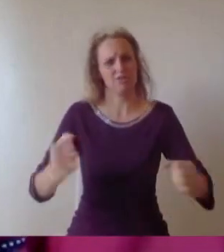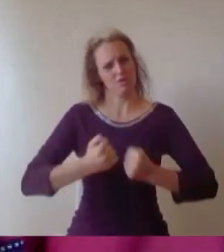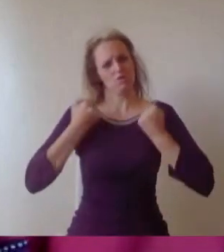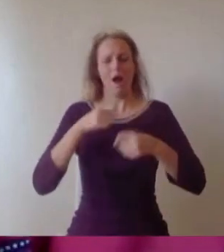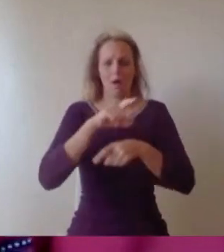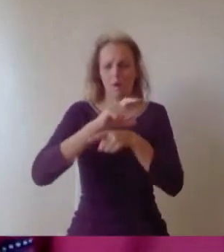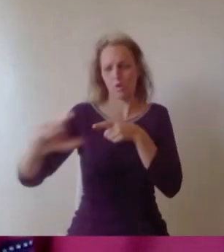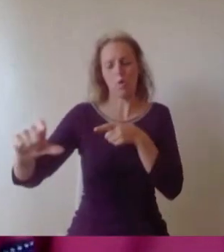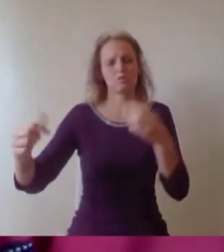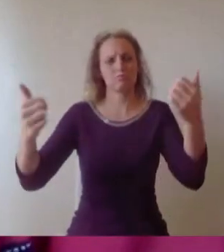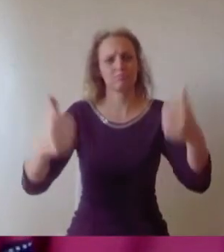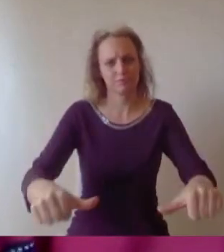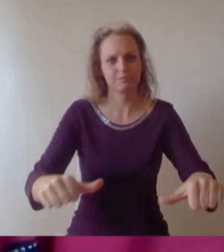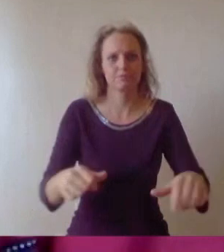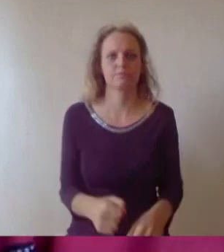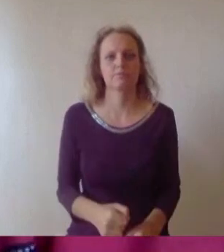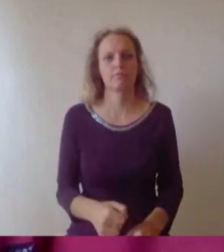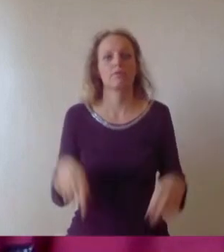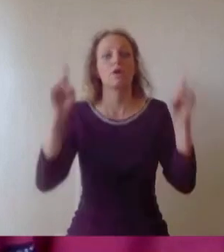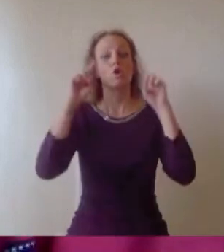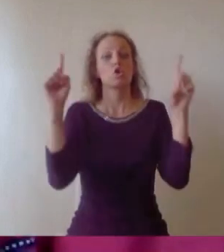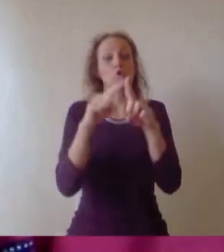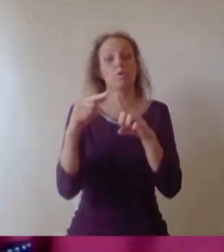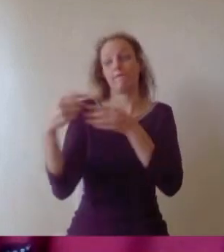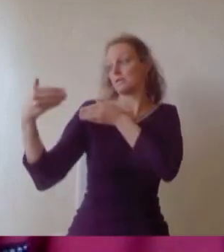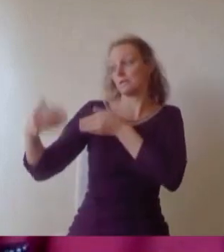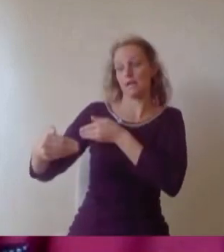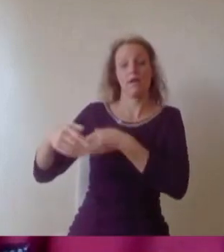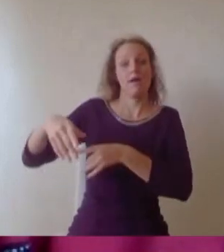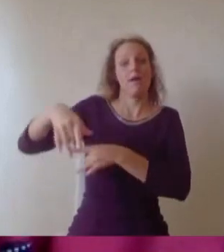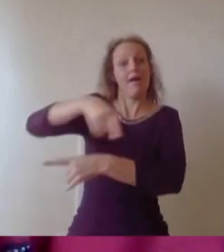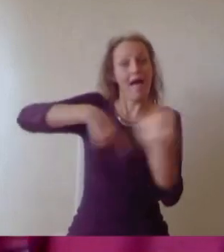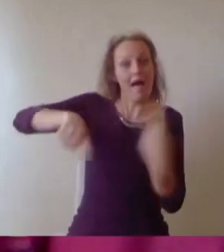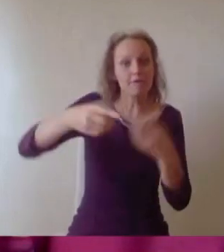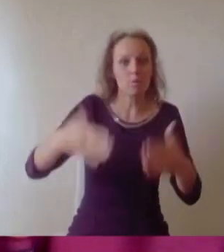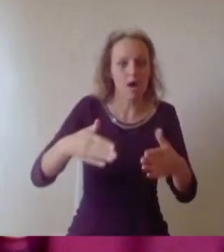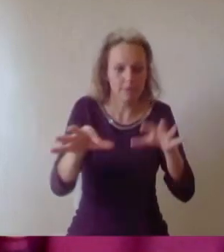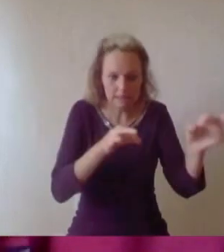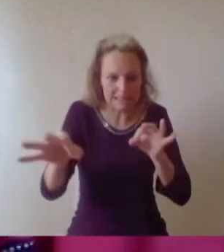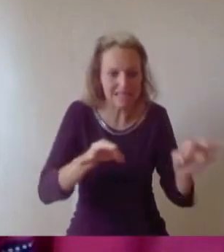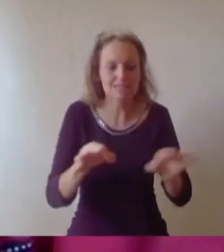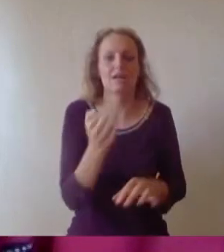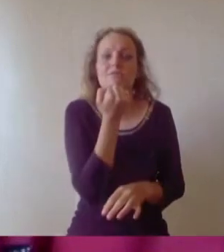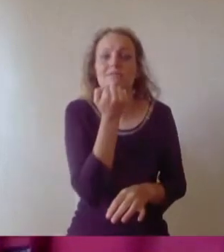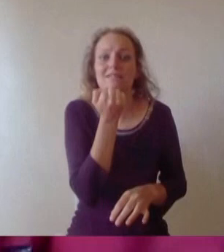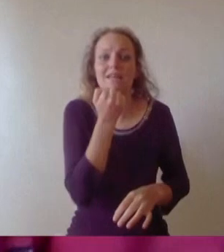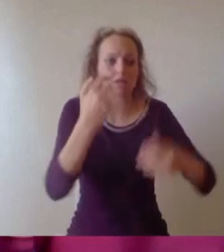collecting their last pieces of data for their research projects. All teaching went online. Exams went online and we had to adapt to